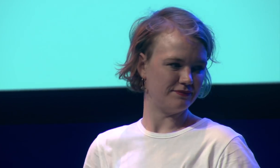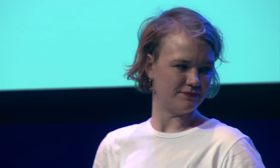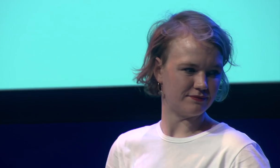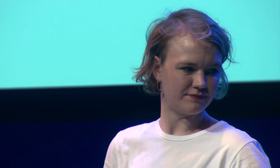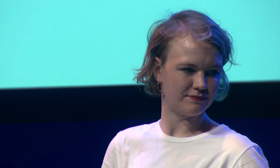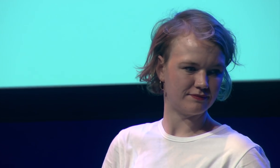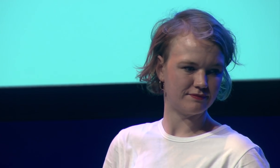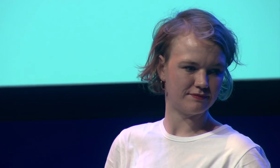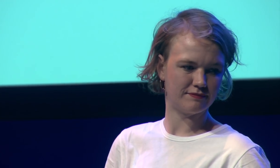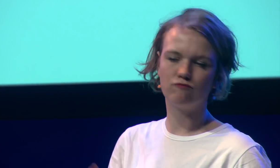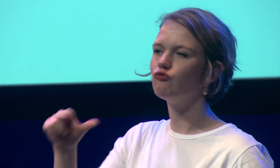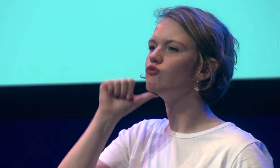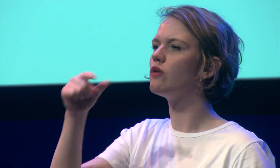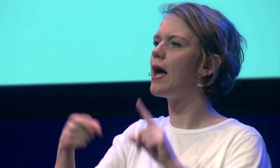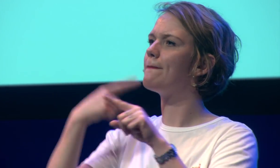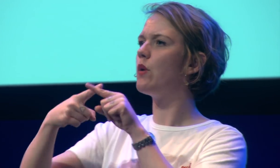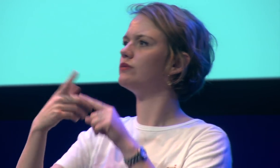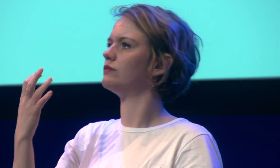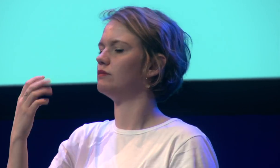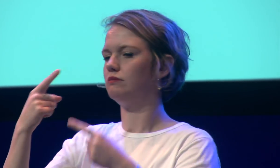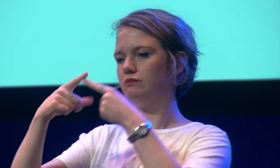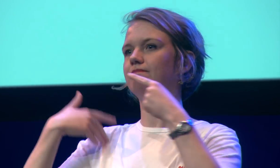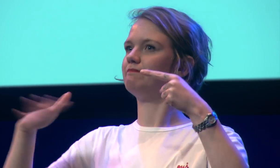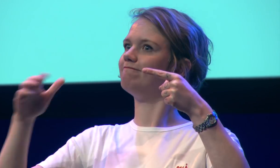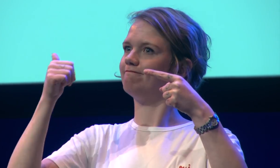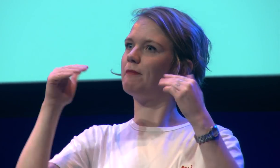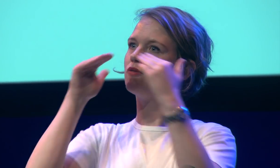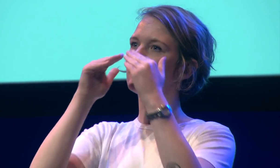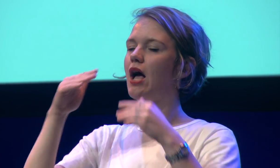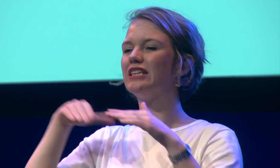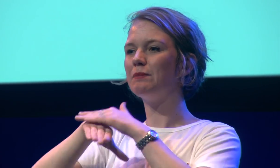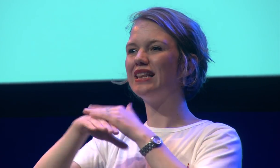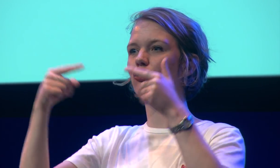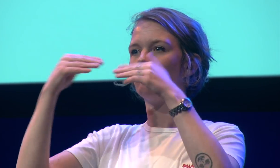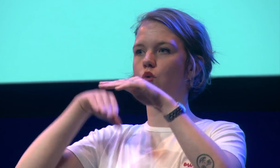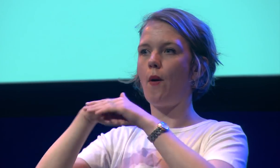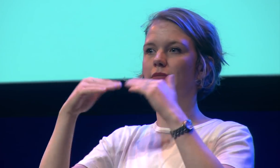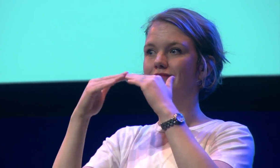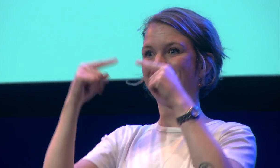problems lie that everybody can be a fully participation in the world so in